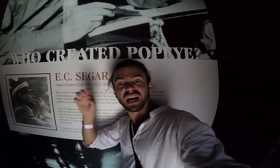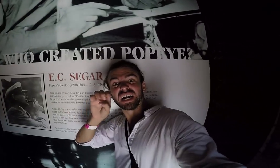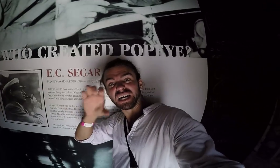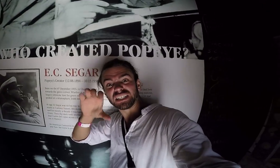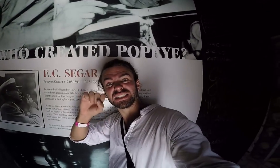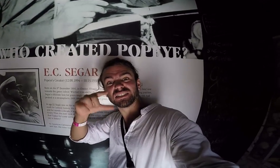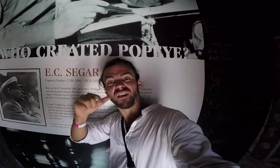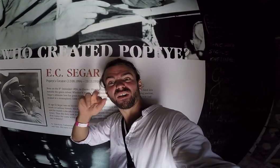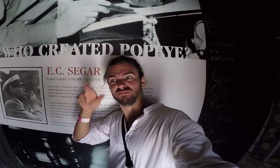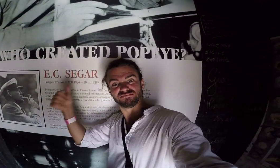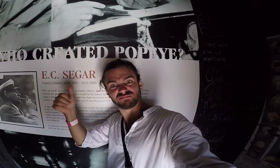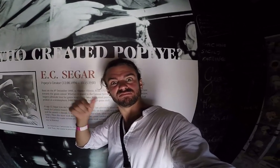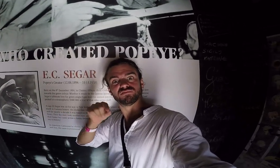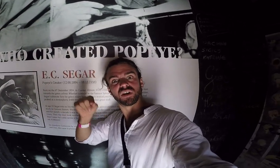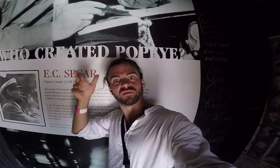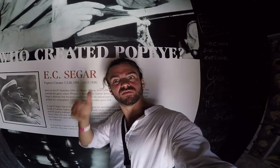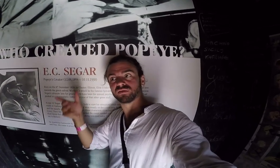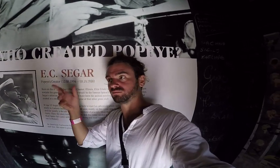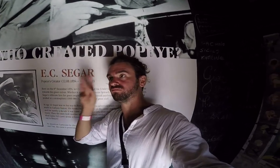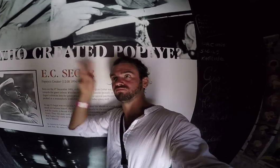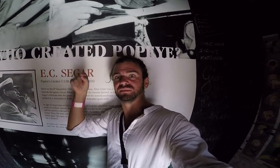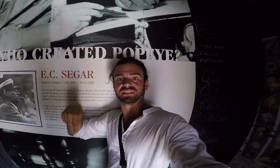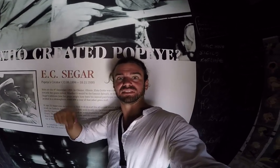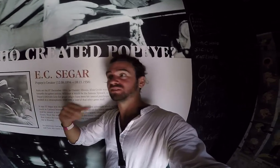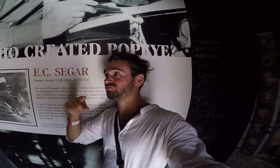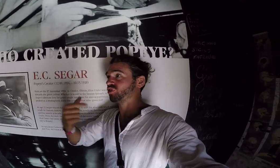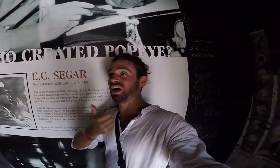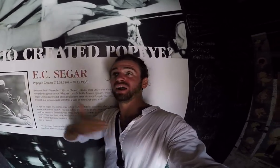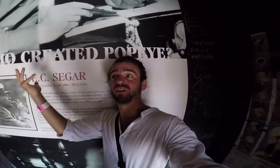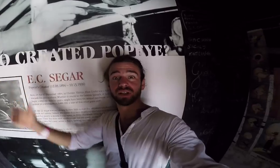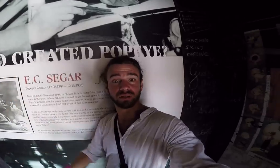E.C. Segar is the one who created a Popeye comic.